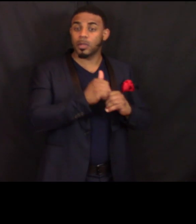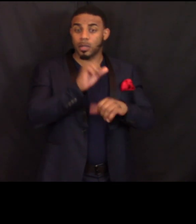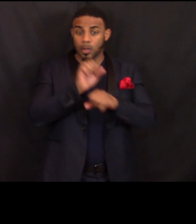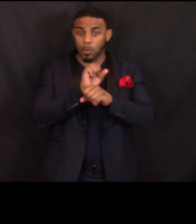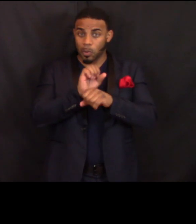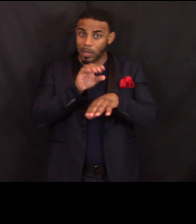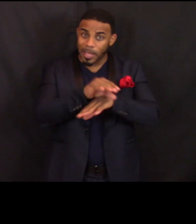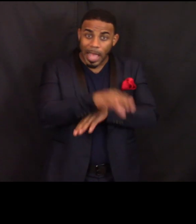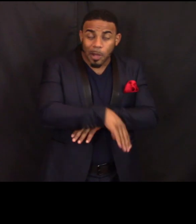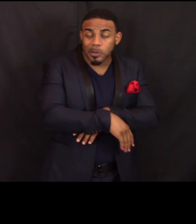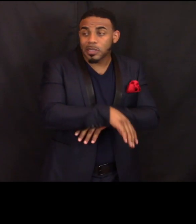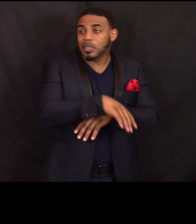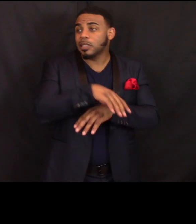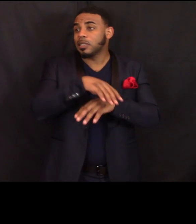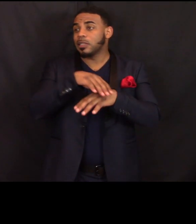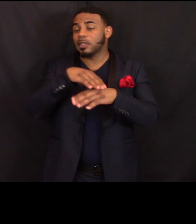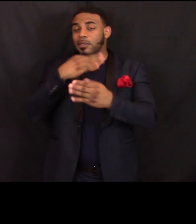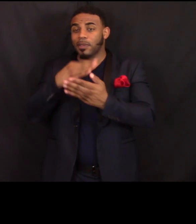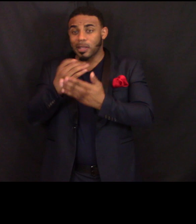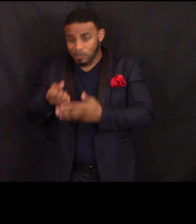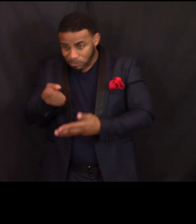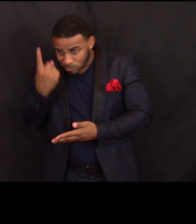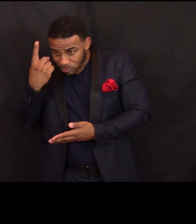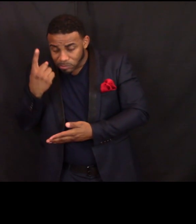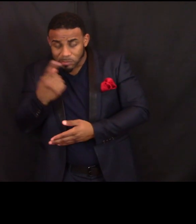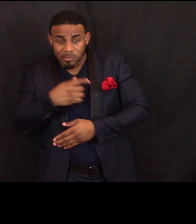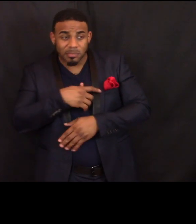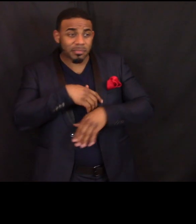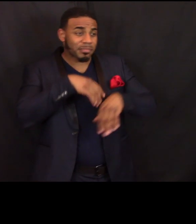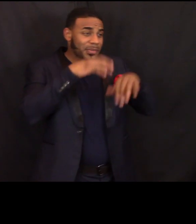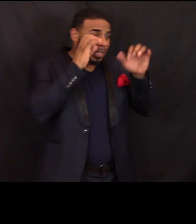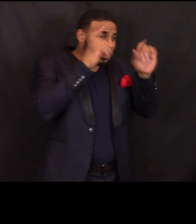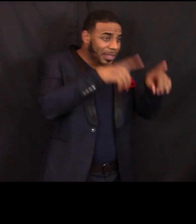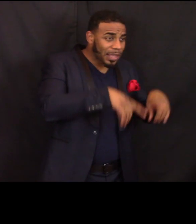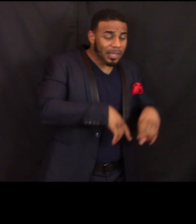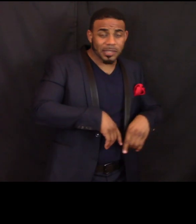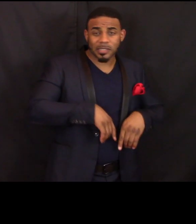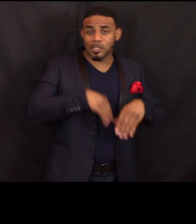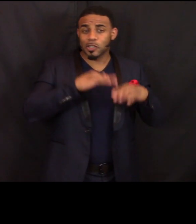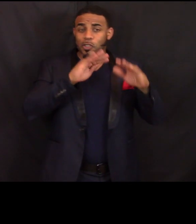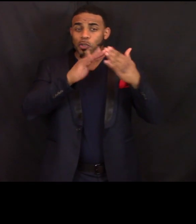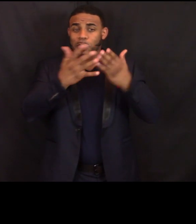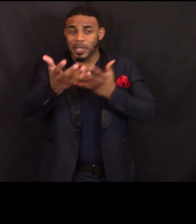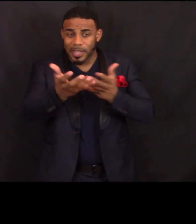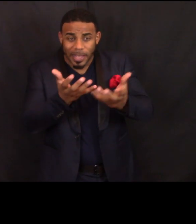with financial literacy education with community engagement education